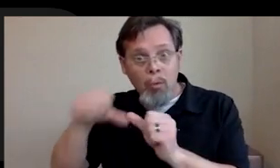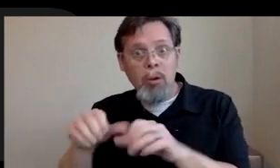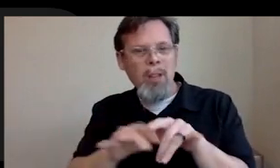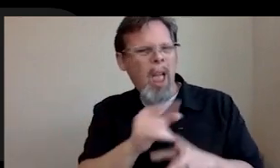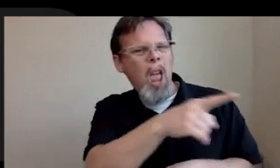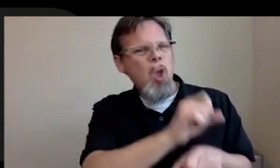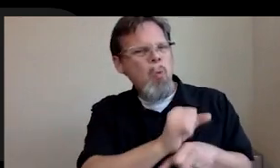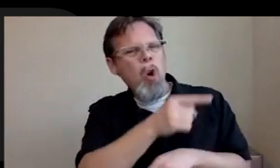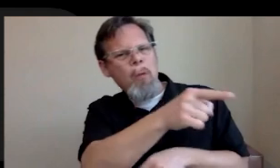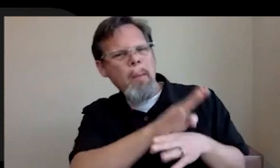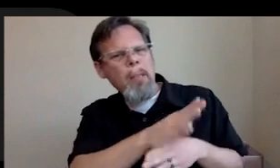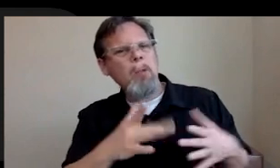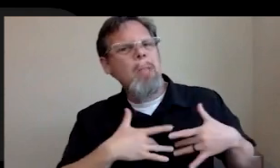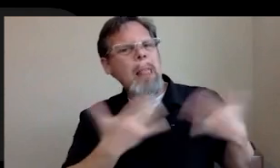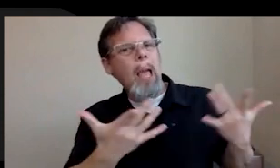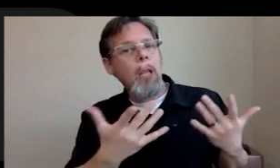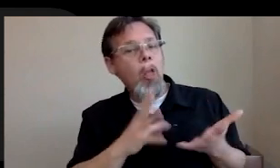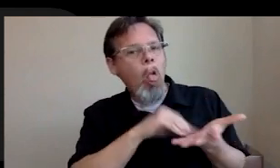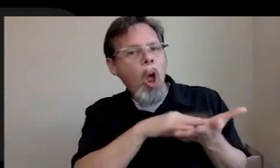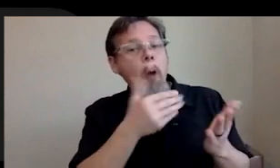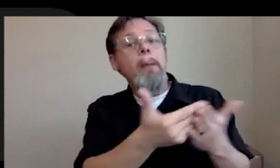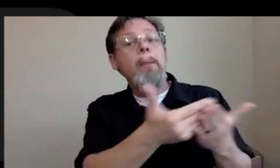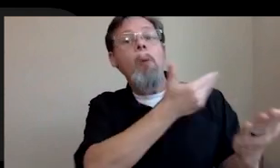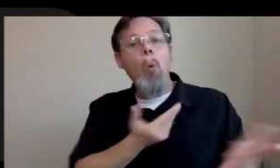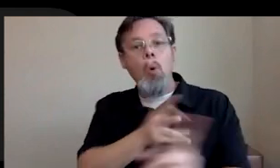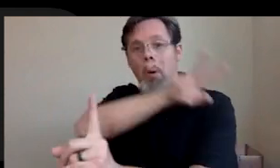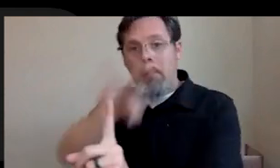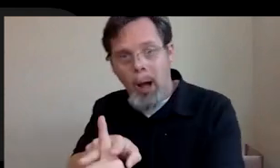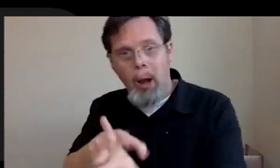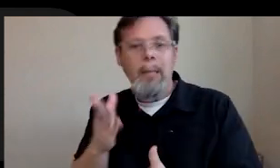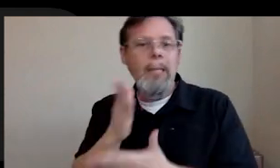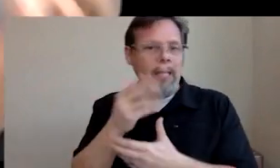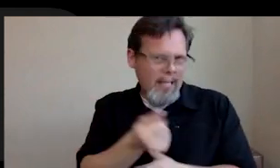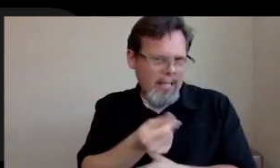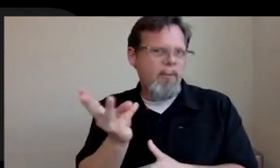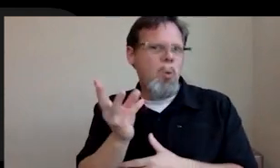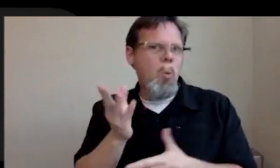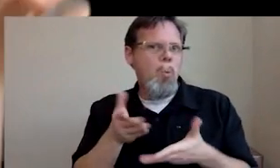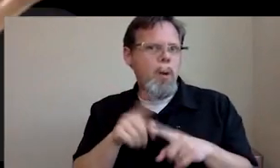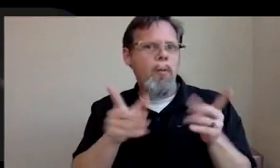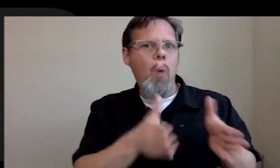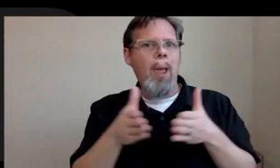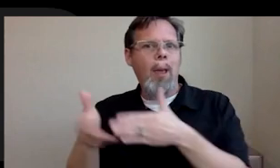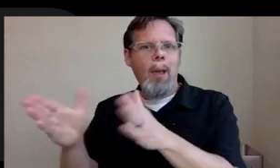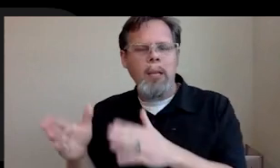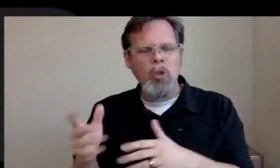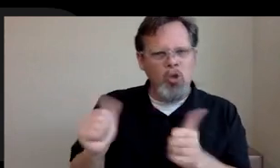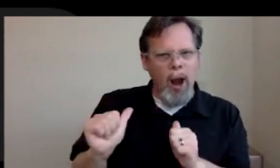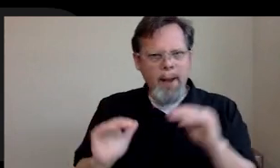What's it like before you apply? You know, like there are subtle ways or small things that you can do to try to balance the scales a little more in